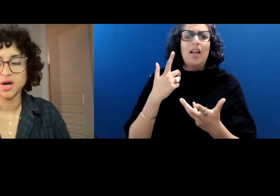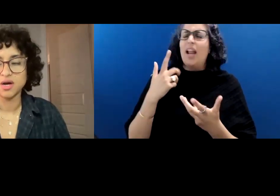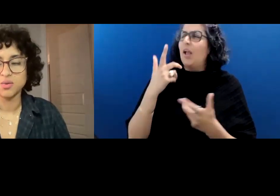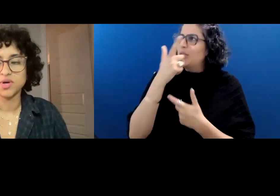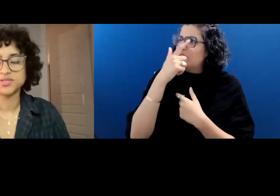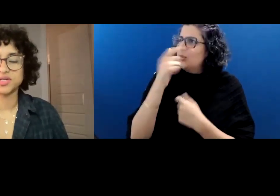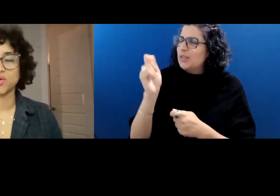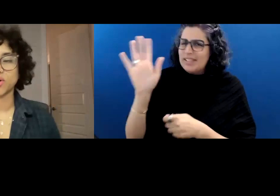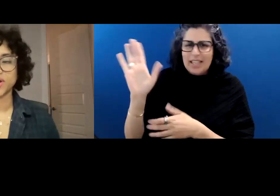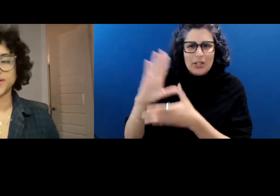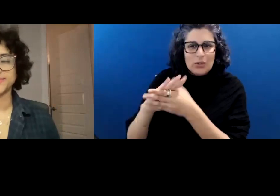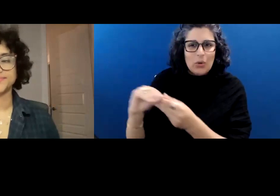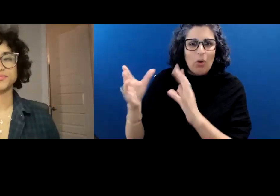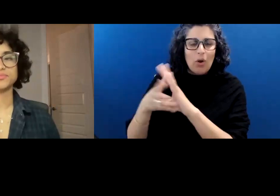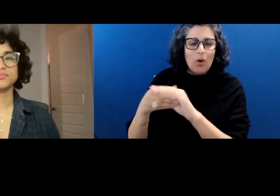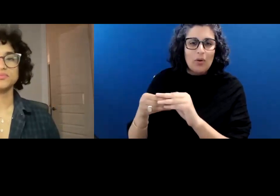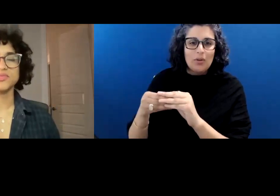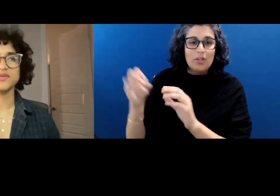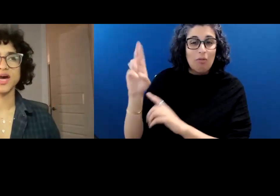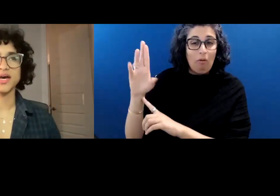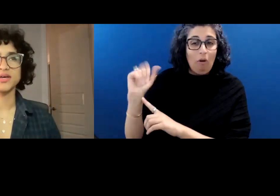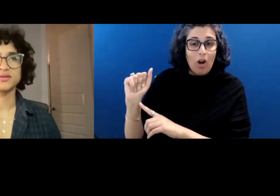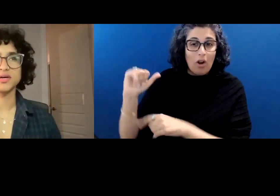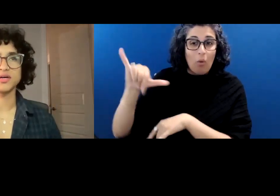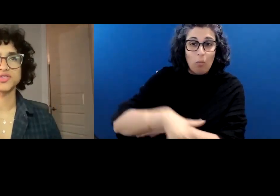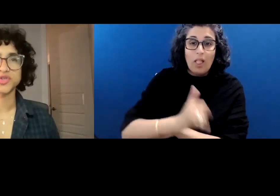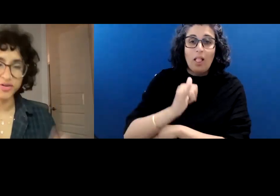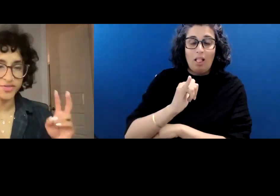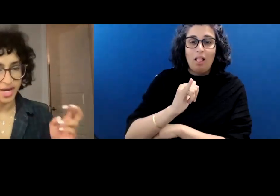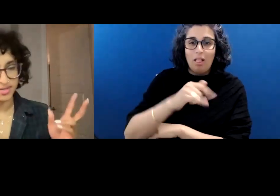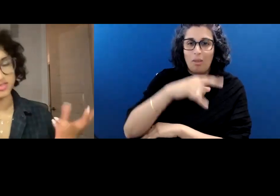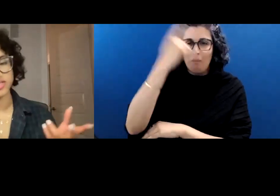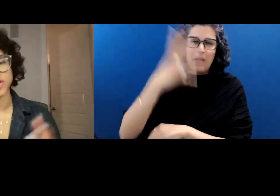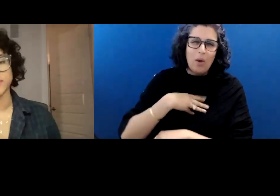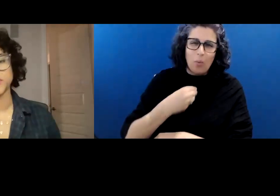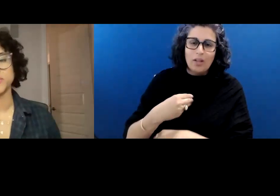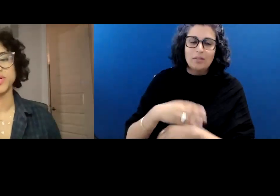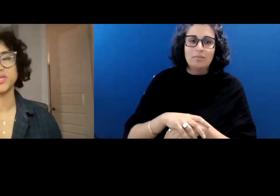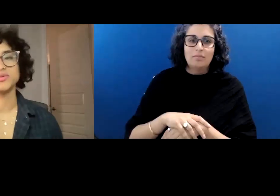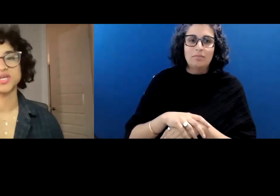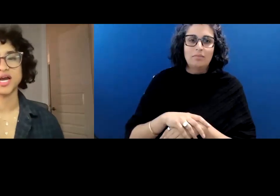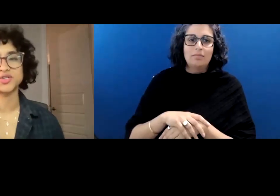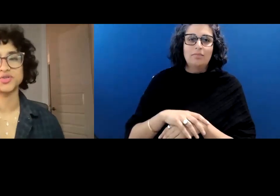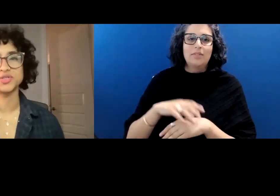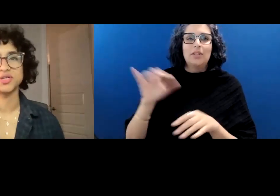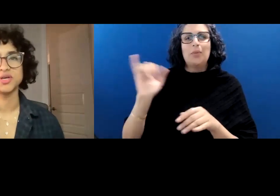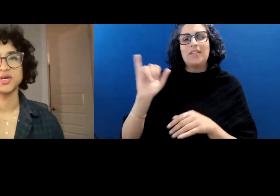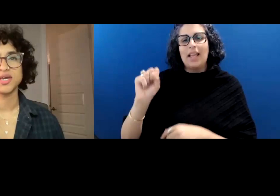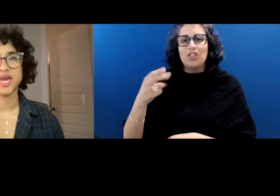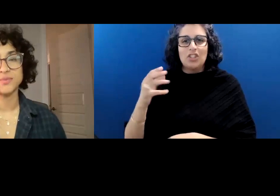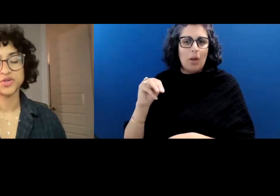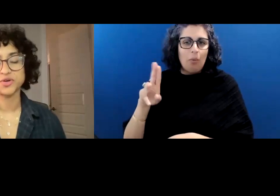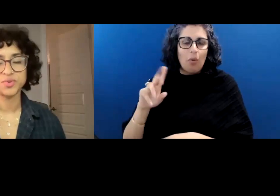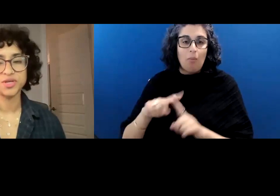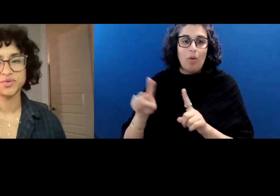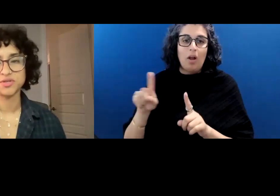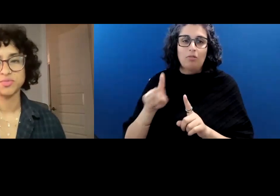Tilikum was an orca that served as a Shamu, but he was actually captured when he was a